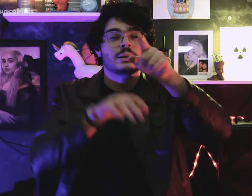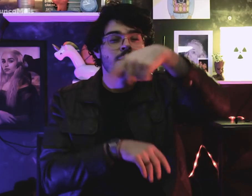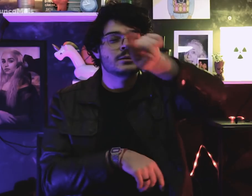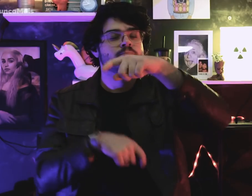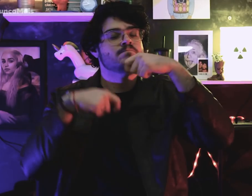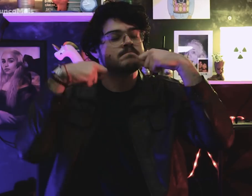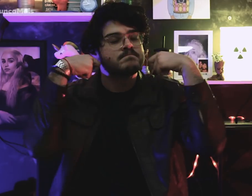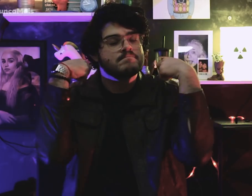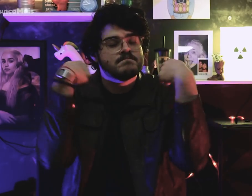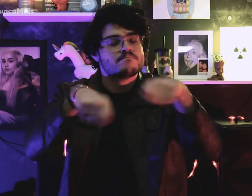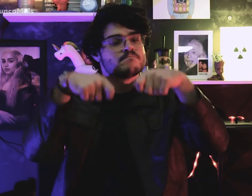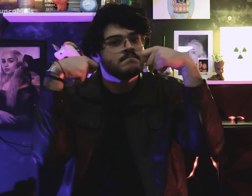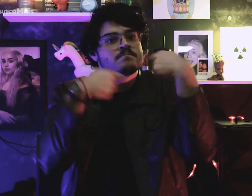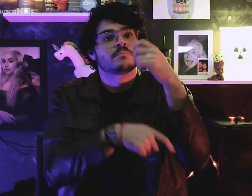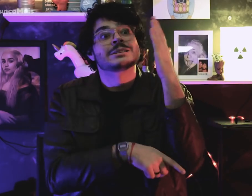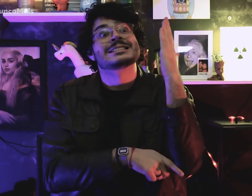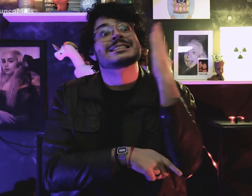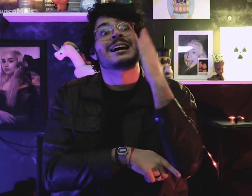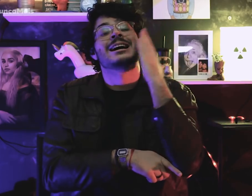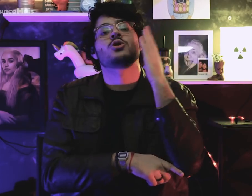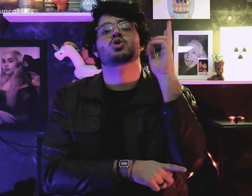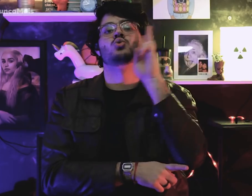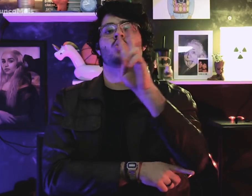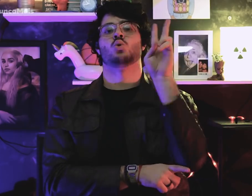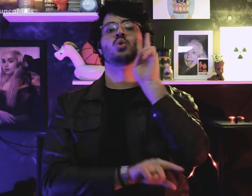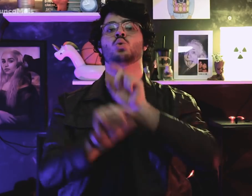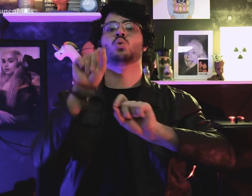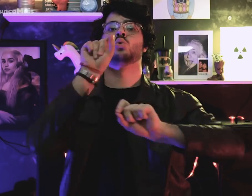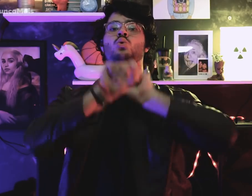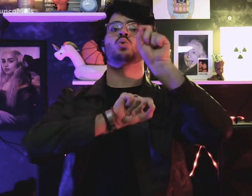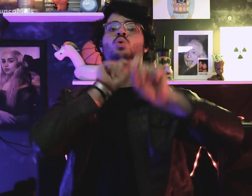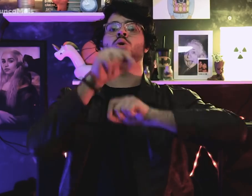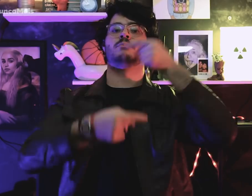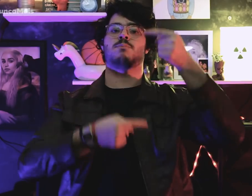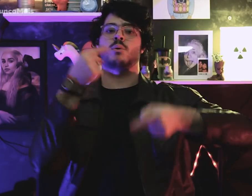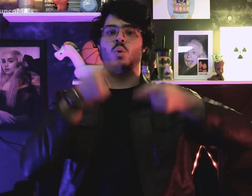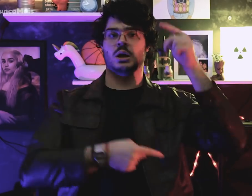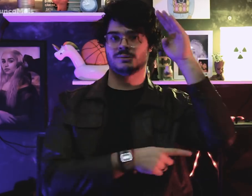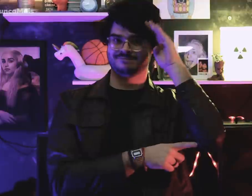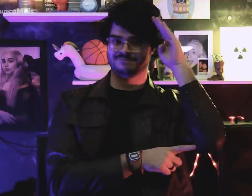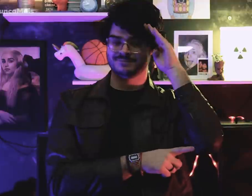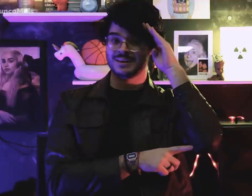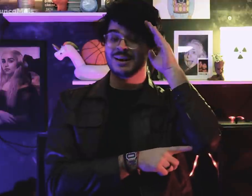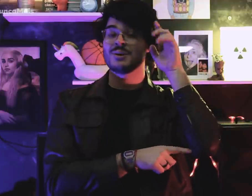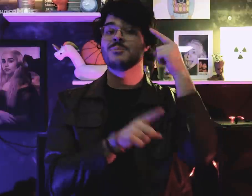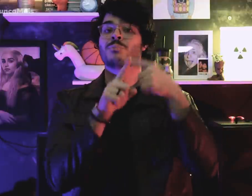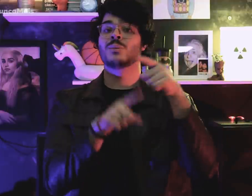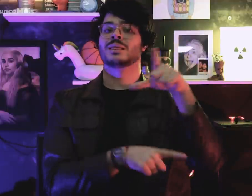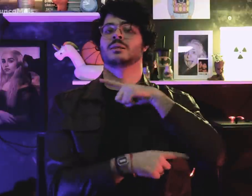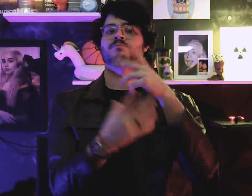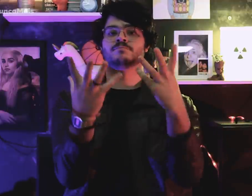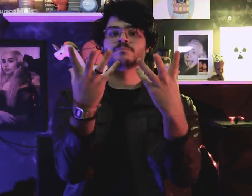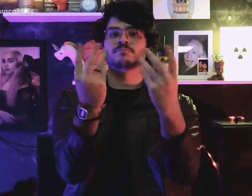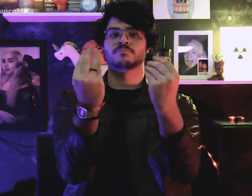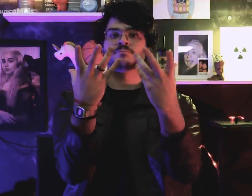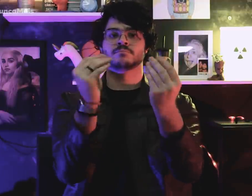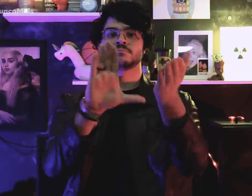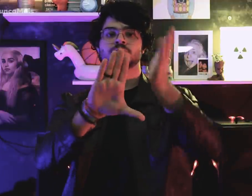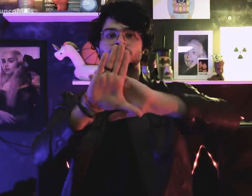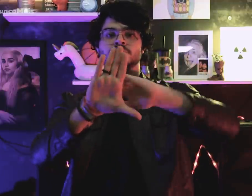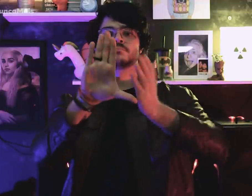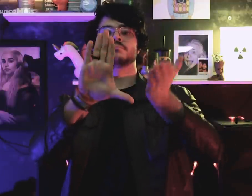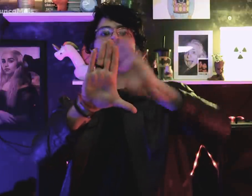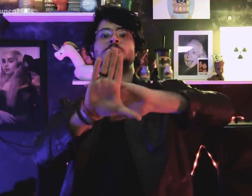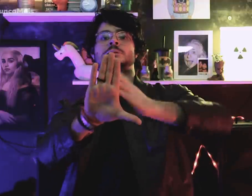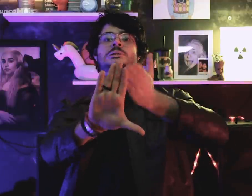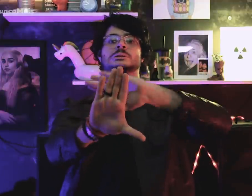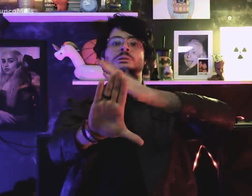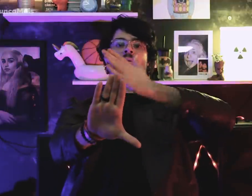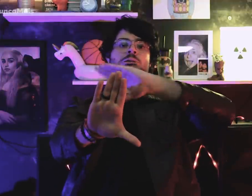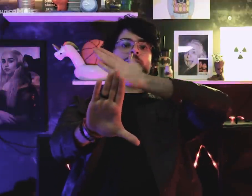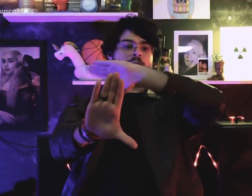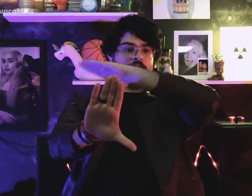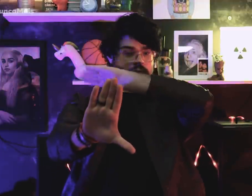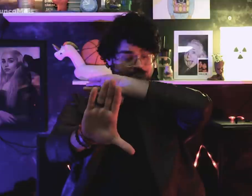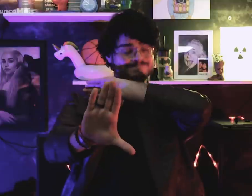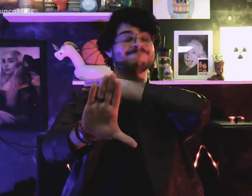Now you need to know what’s behind the Military dictatorship during these governments.